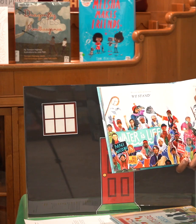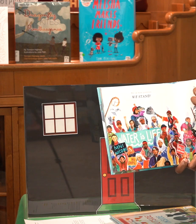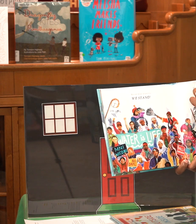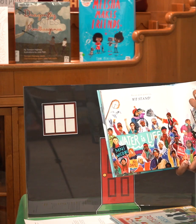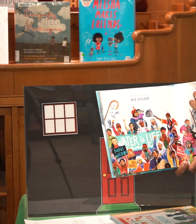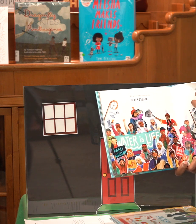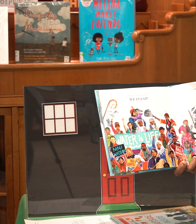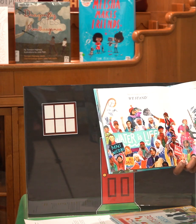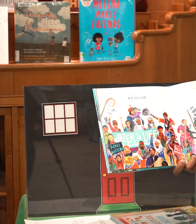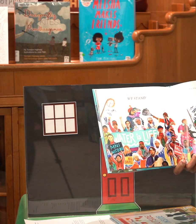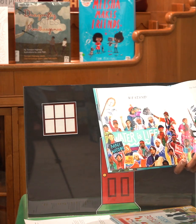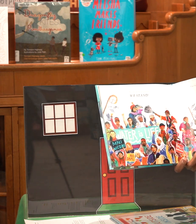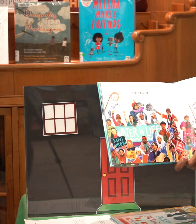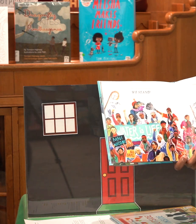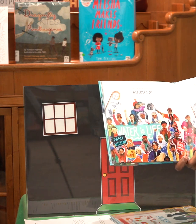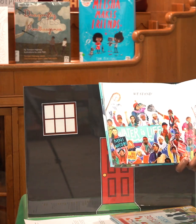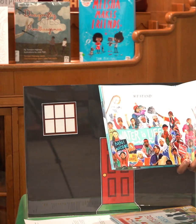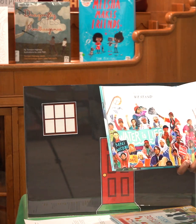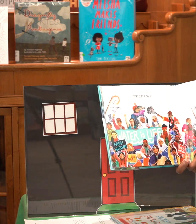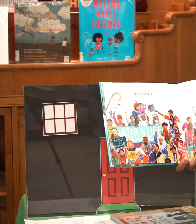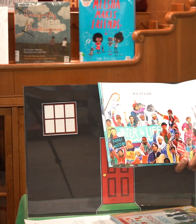snake is in for the fight of its life the end